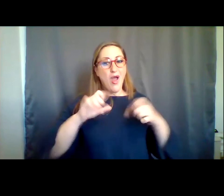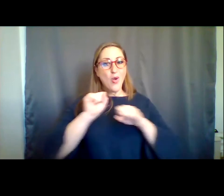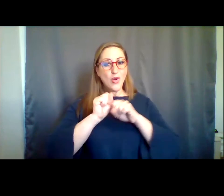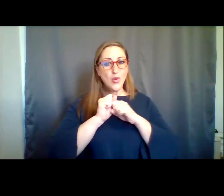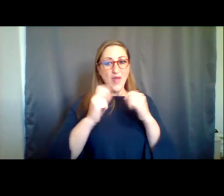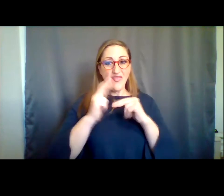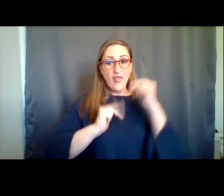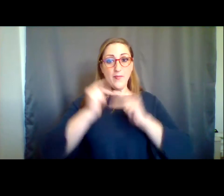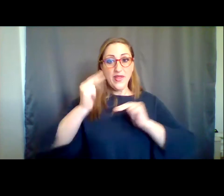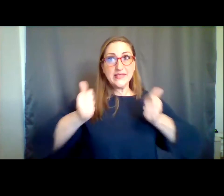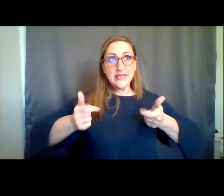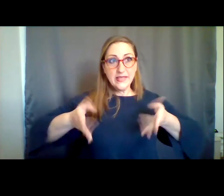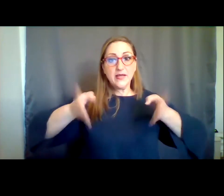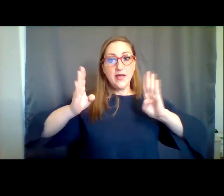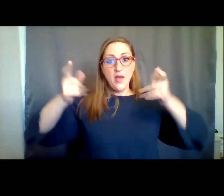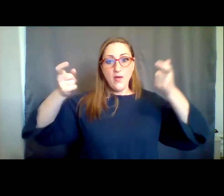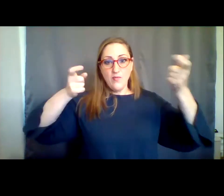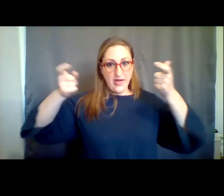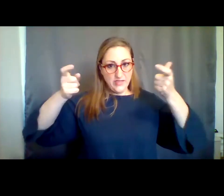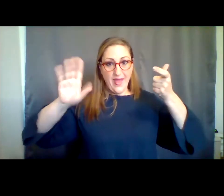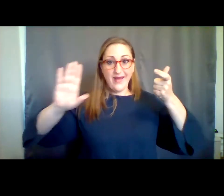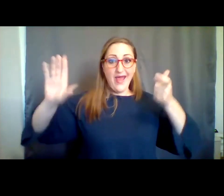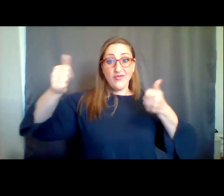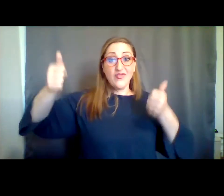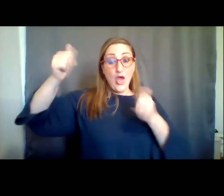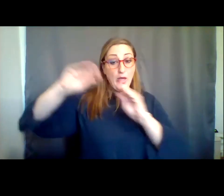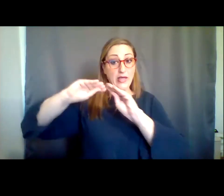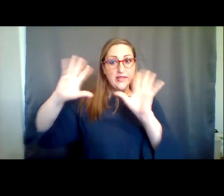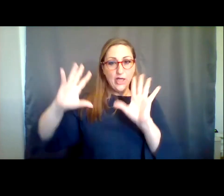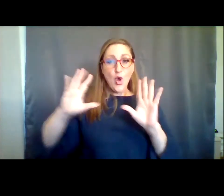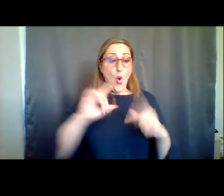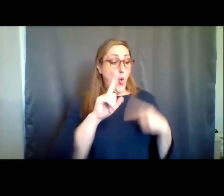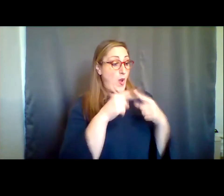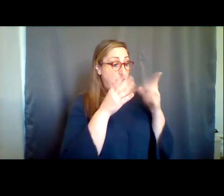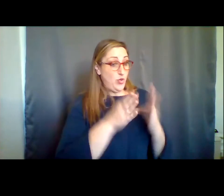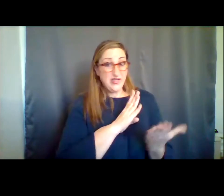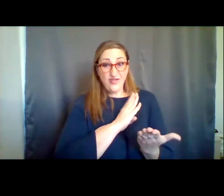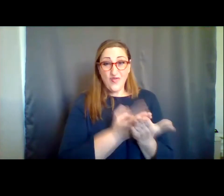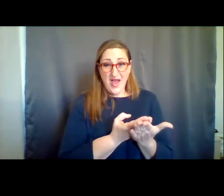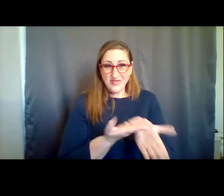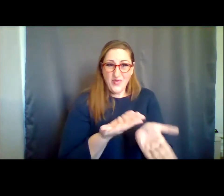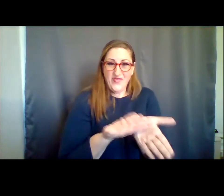management who have been very clear about not wanting us to verify